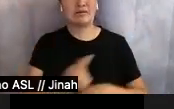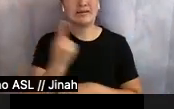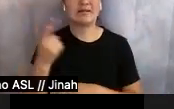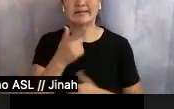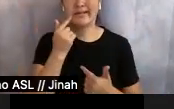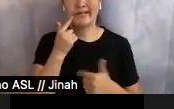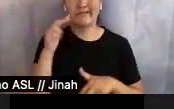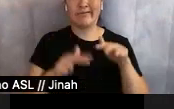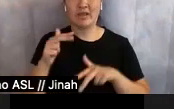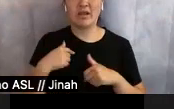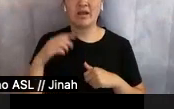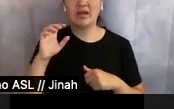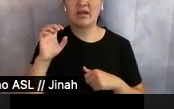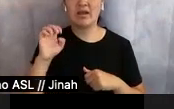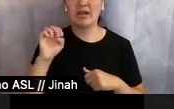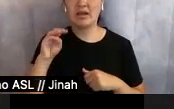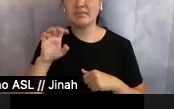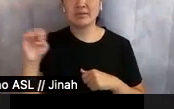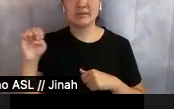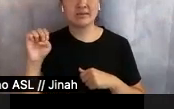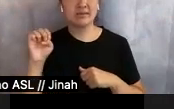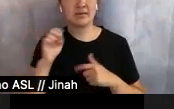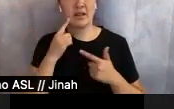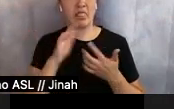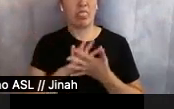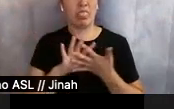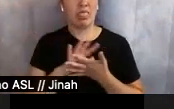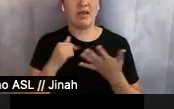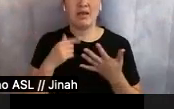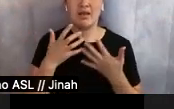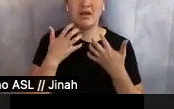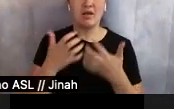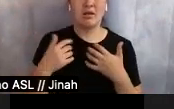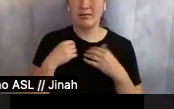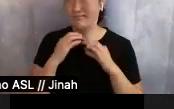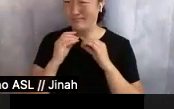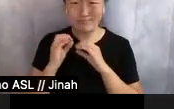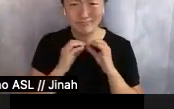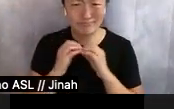MC's attempts to cover his error only made things worse. The crowd started to twitter. "What did that mean?" "But she's wearing a dress."